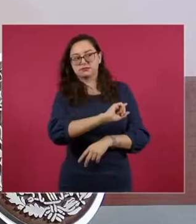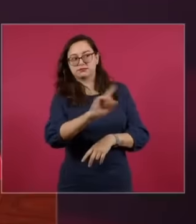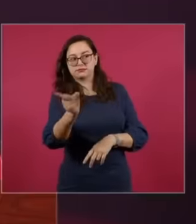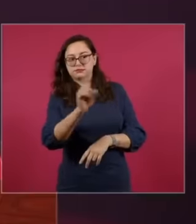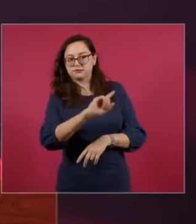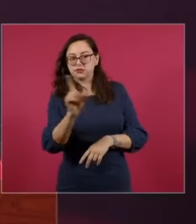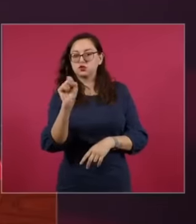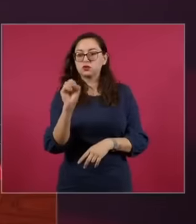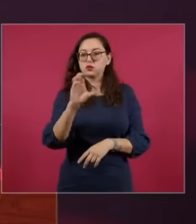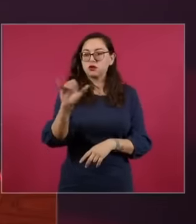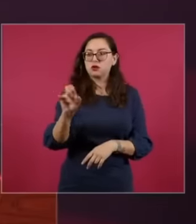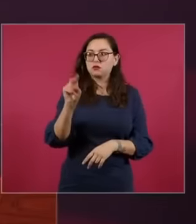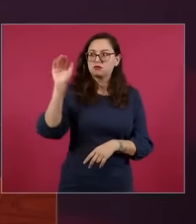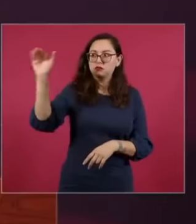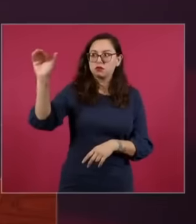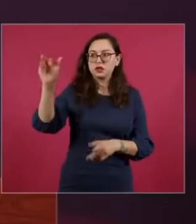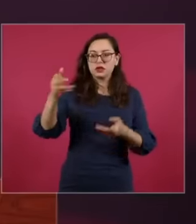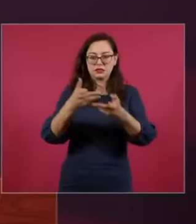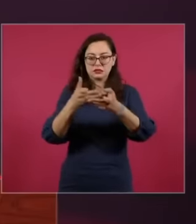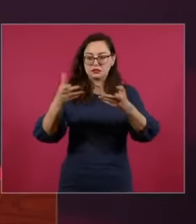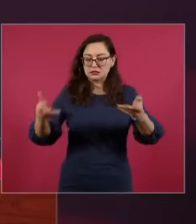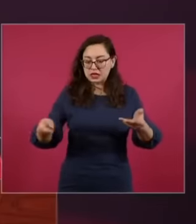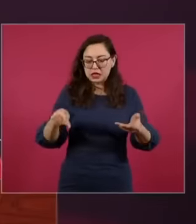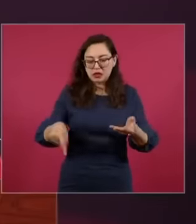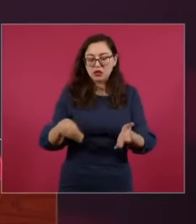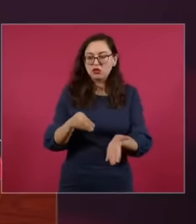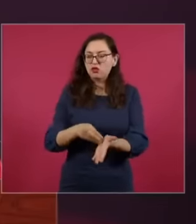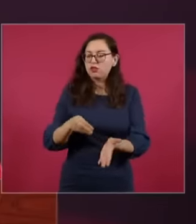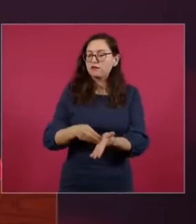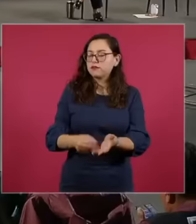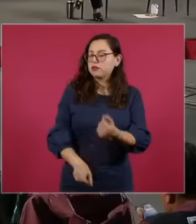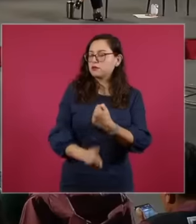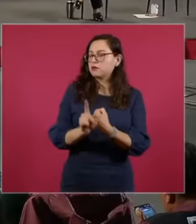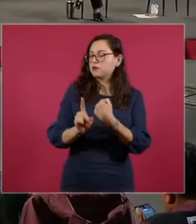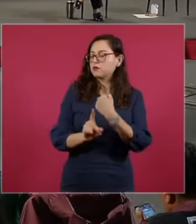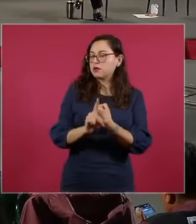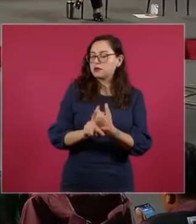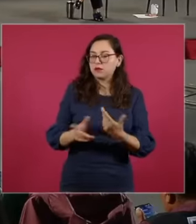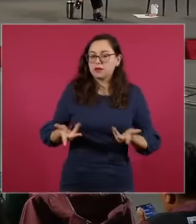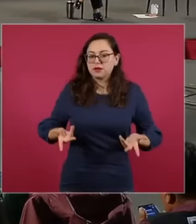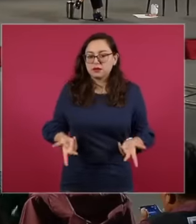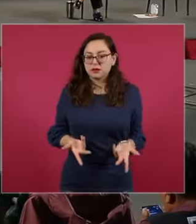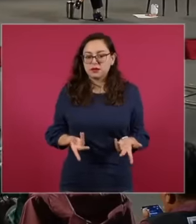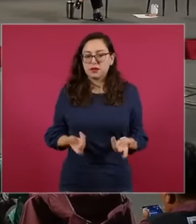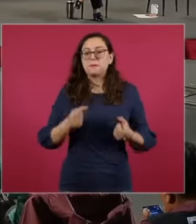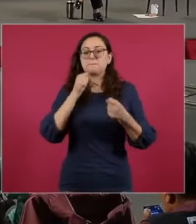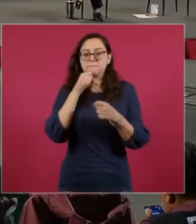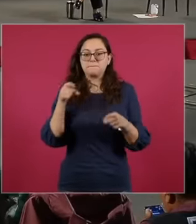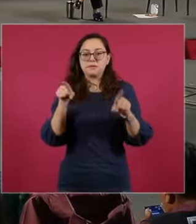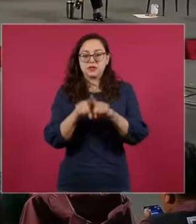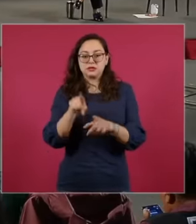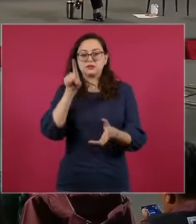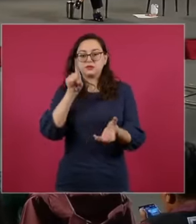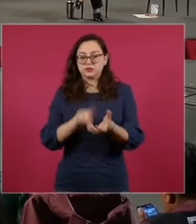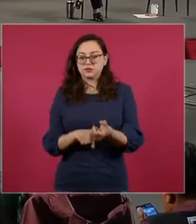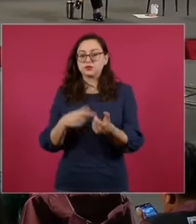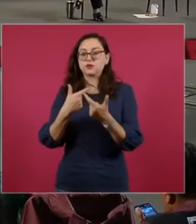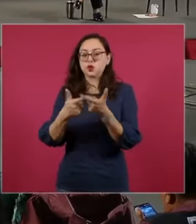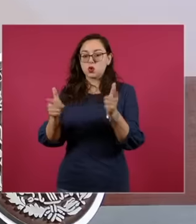remediated and also in that document the Mexico group is required to present